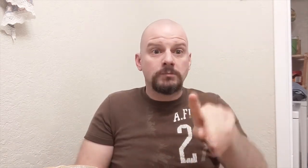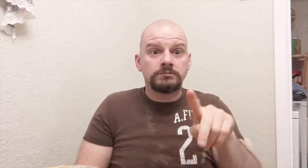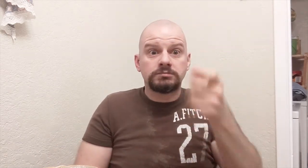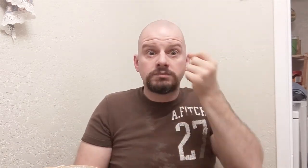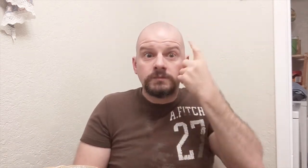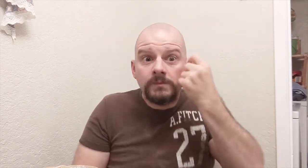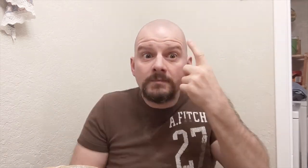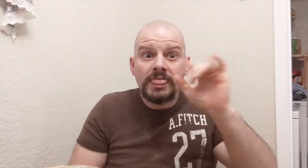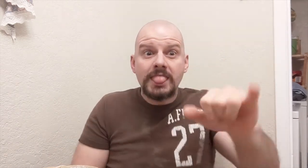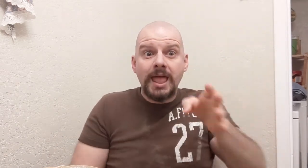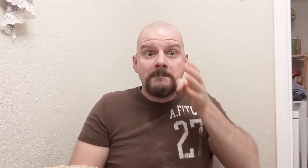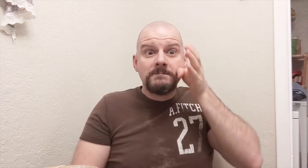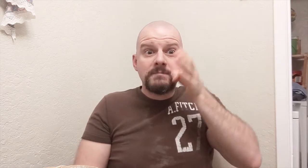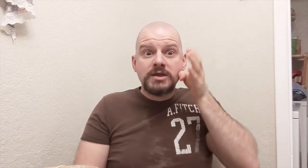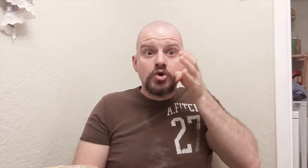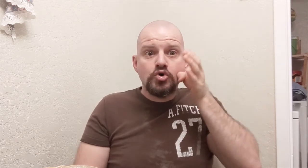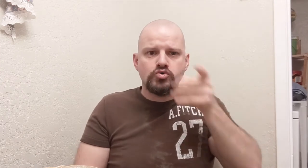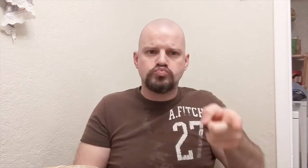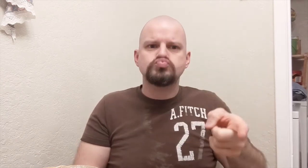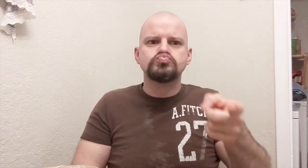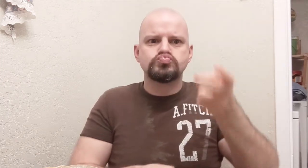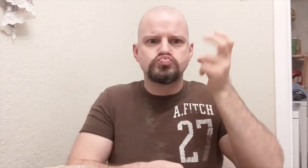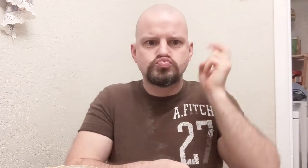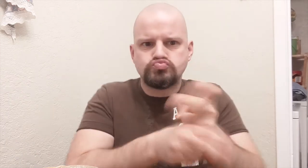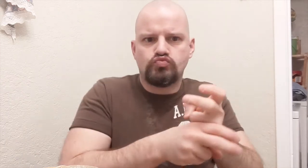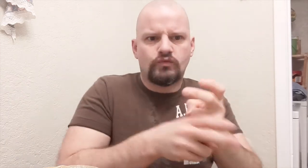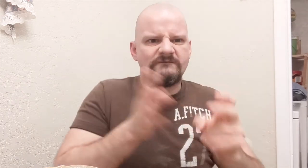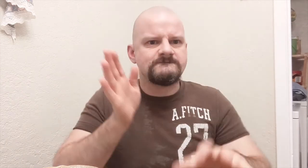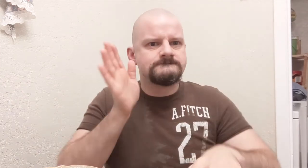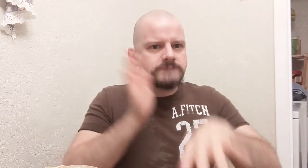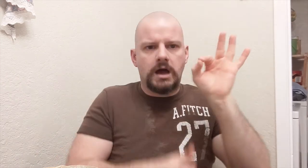You know that the beer is hard to find.